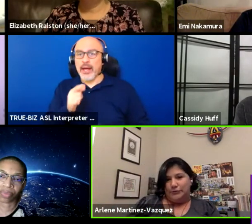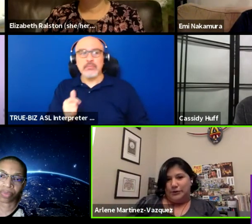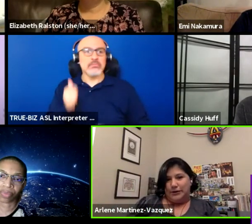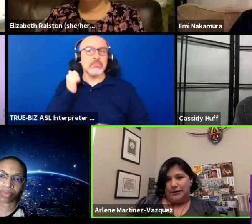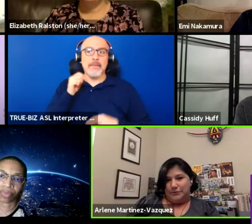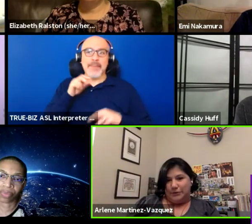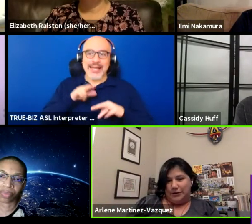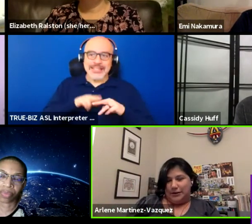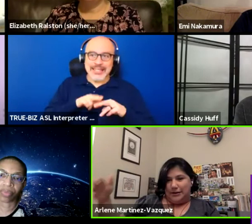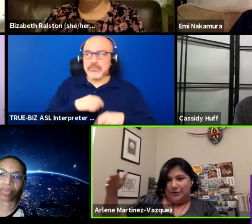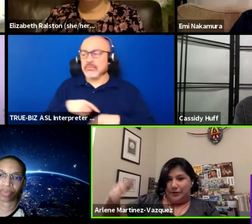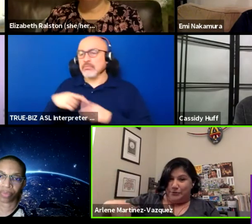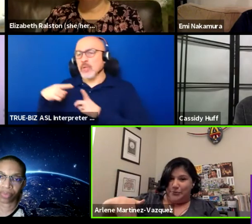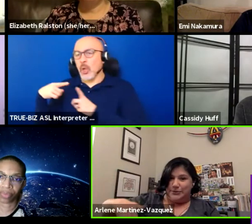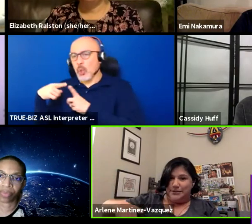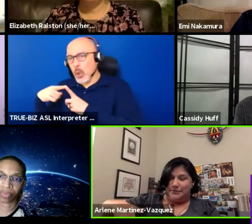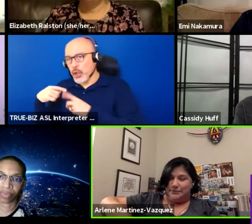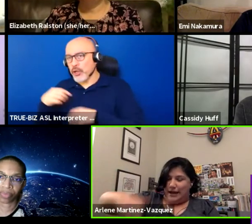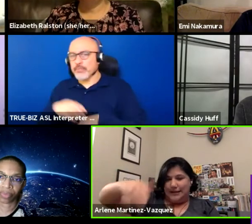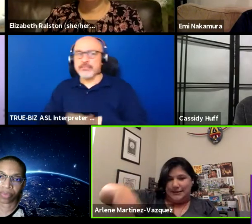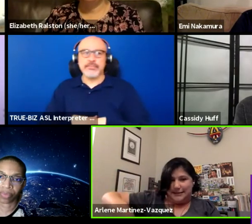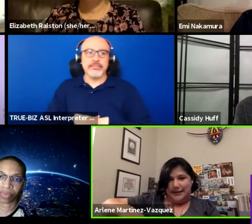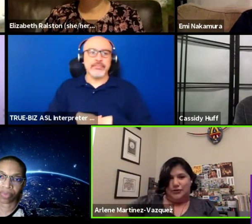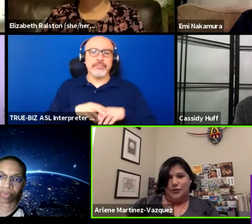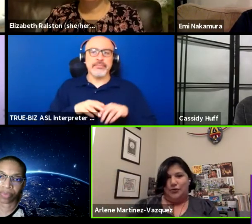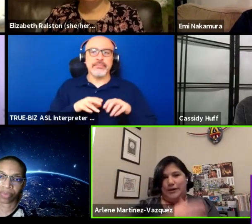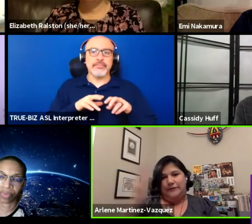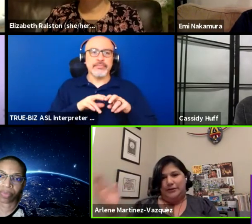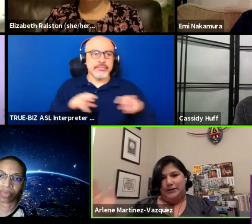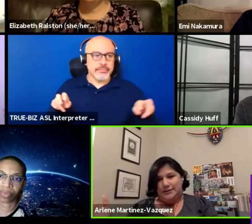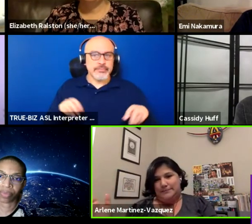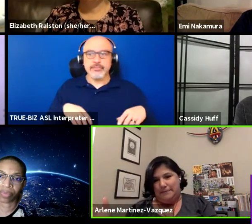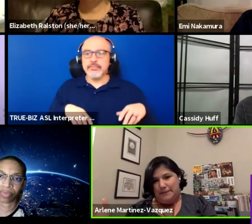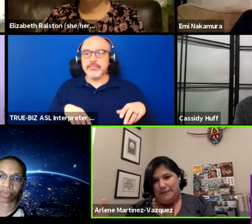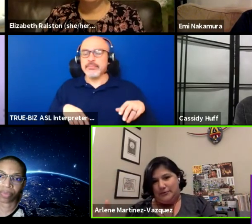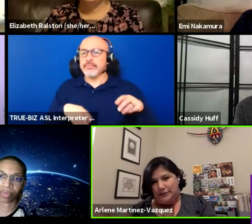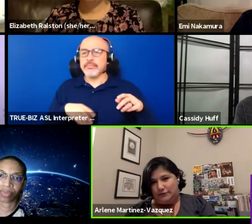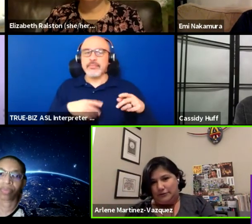or a row aisle seat or whatever else might be most helpful?